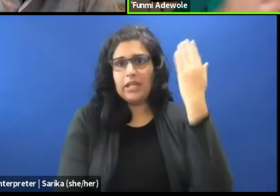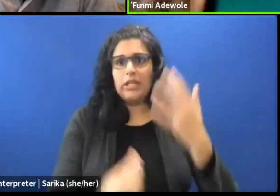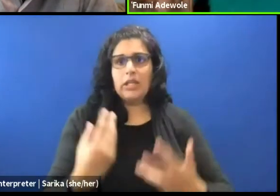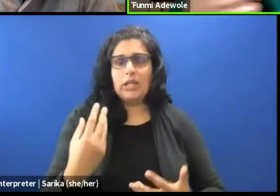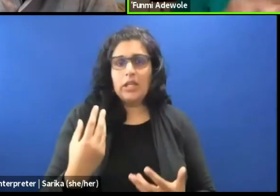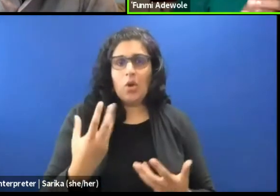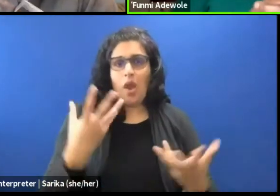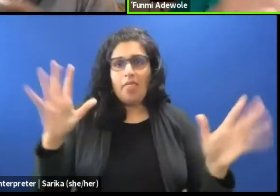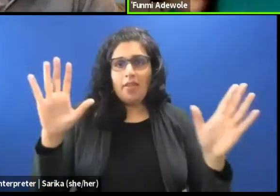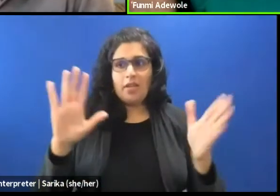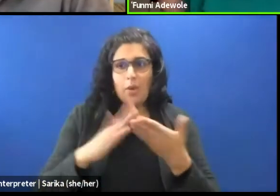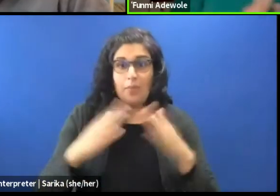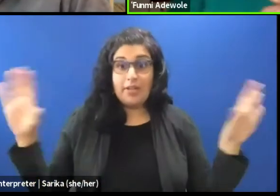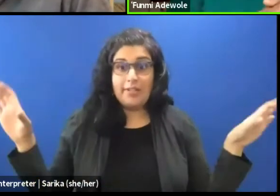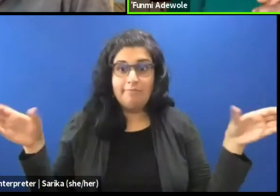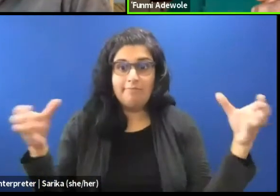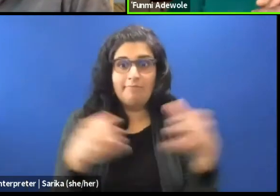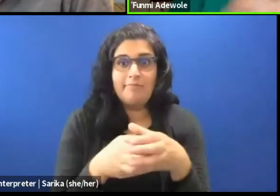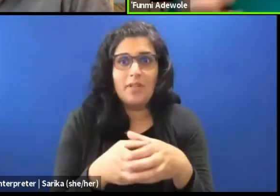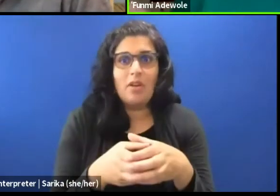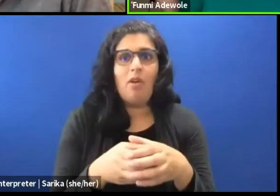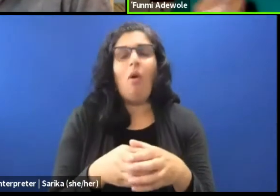Or the marriage of underage girls.